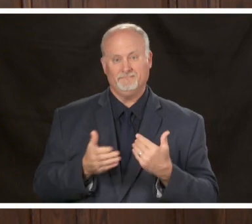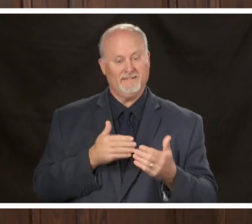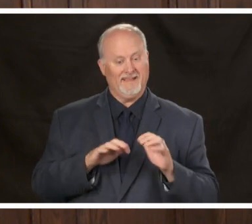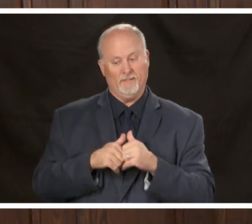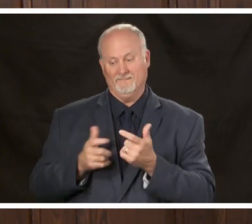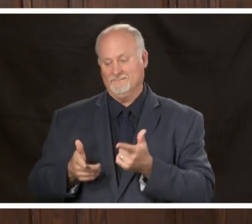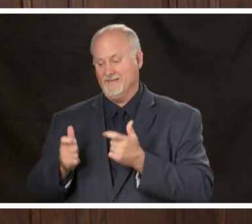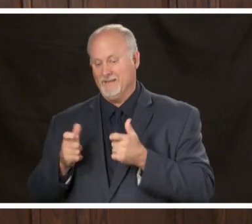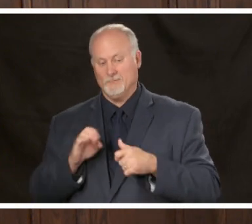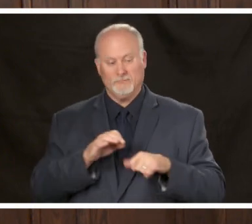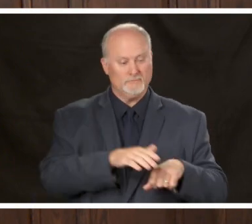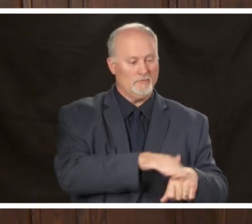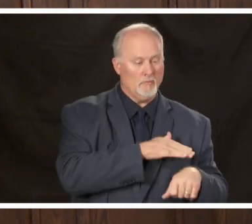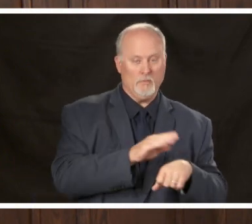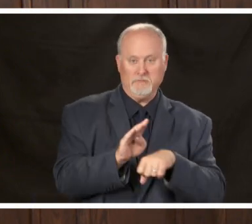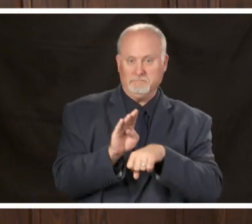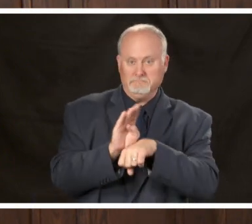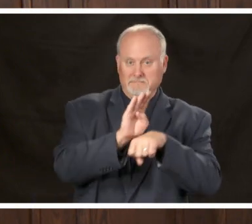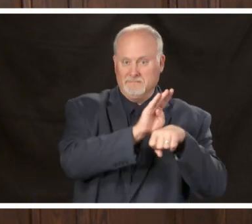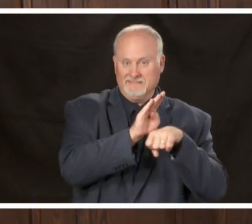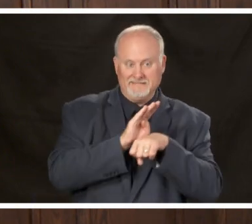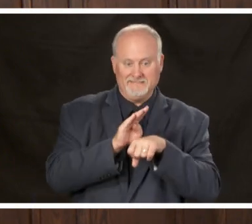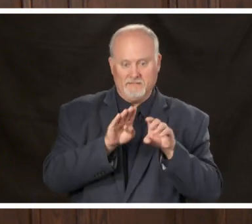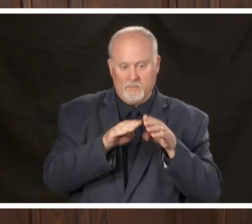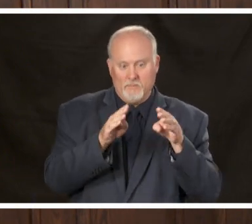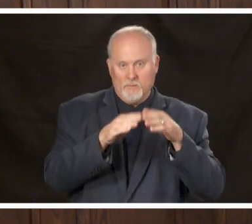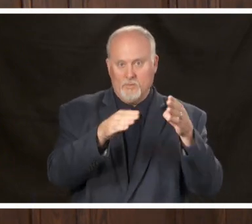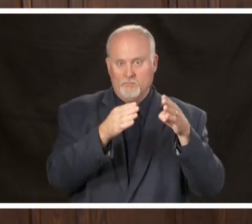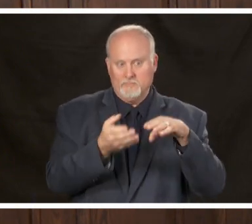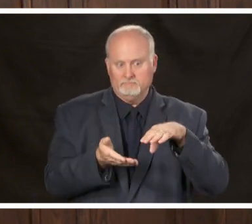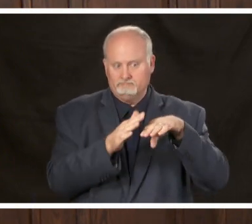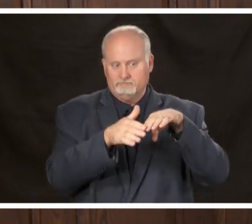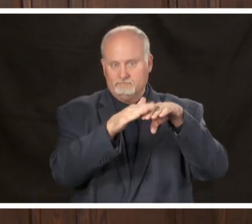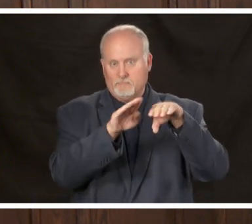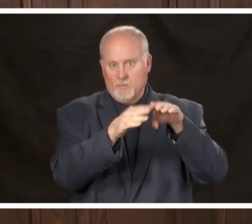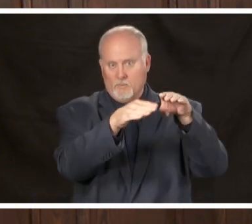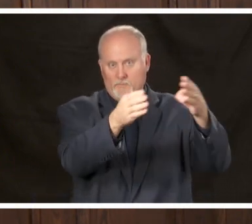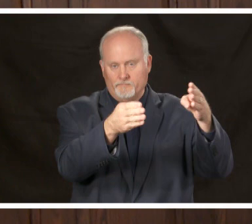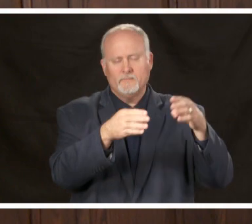slow business activity and other activities increase everyone needs to